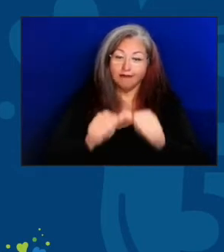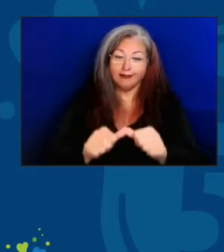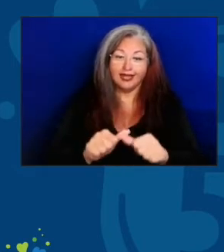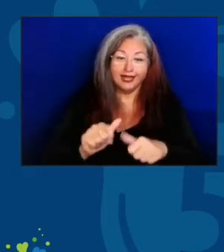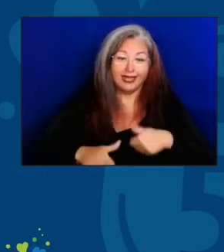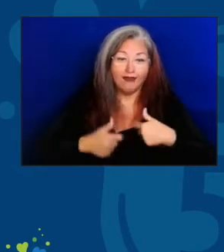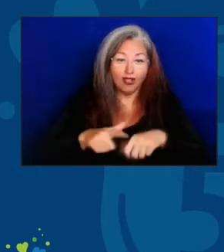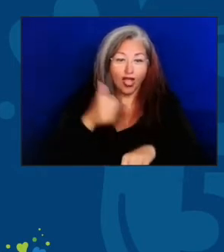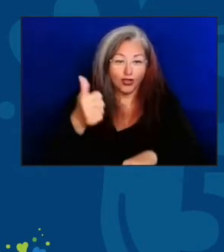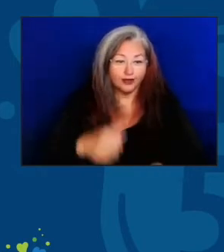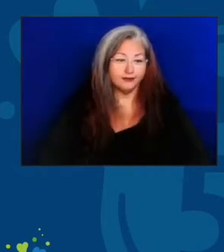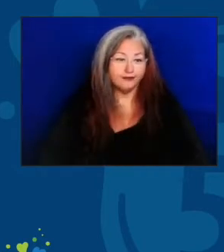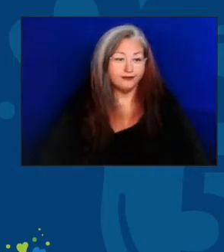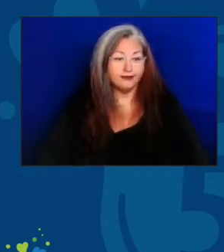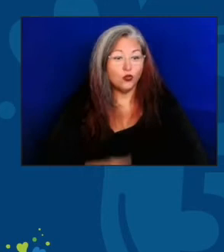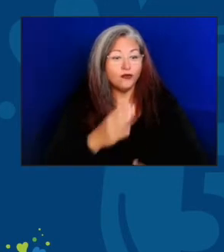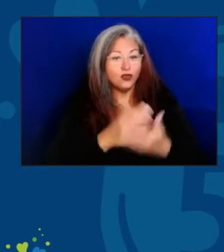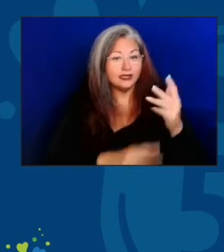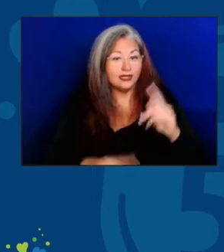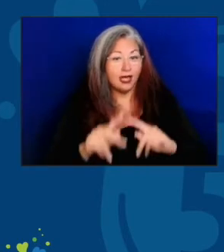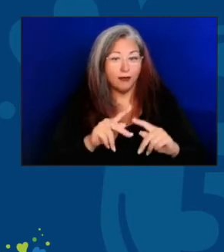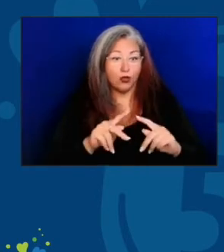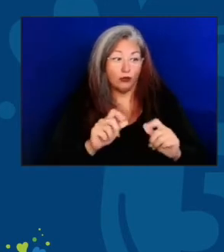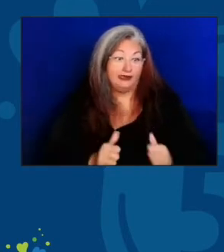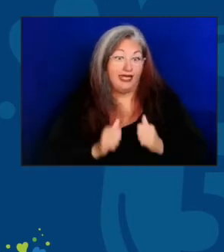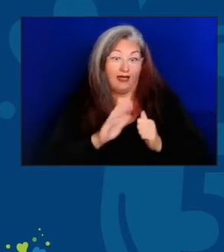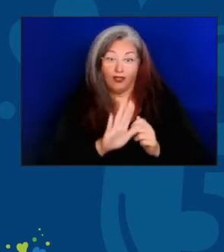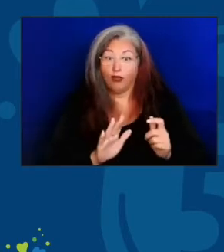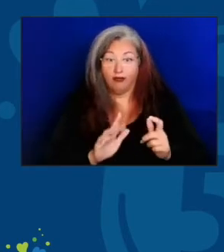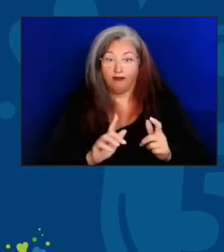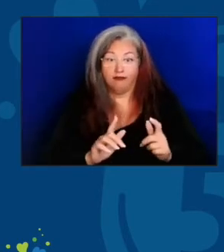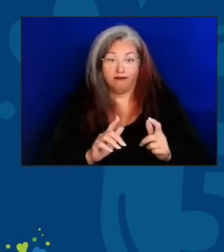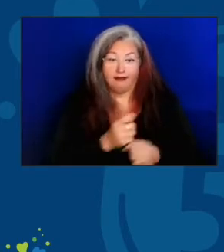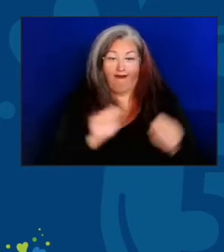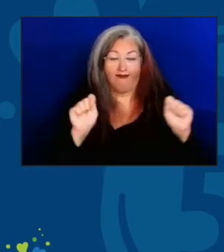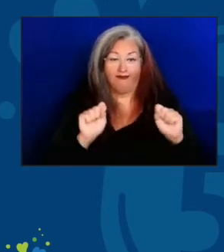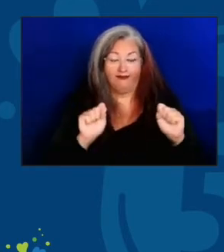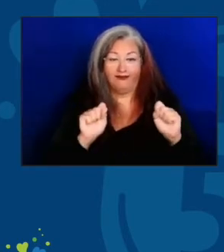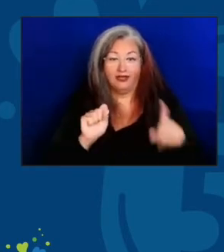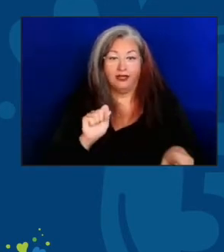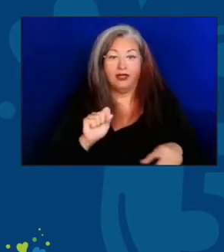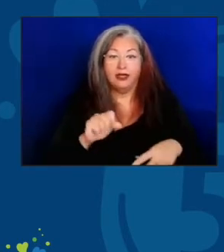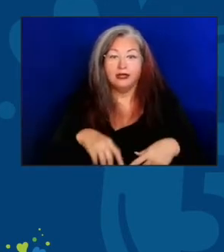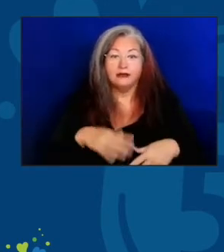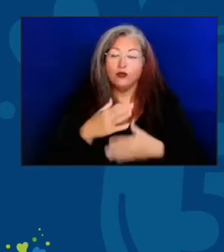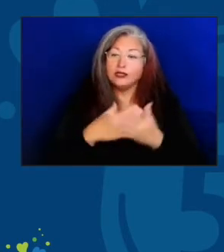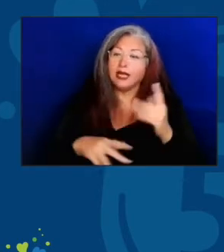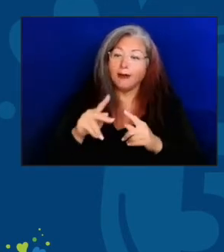For some people, it's a life saving program. For some people, it's a socialization program.